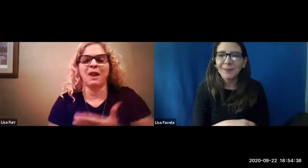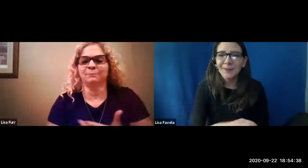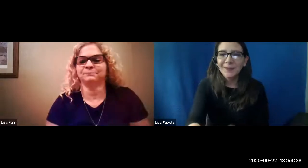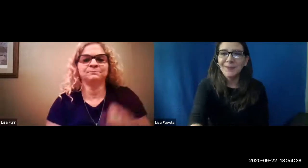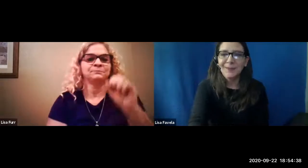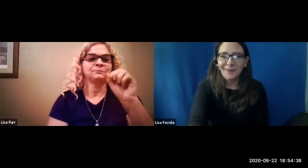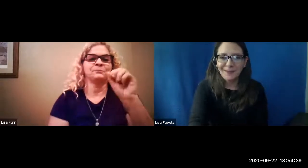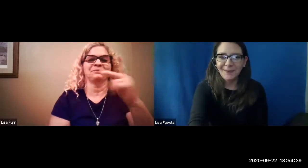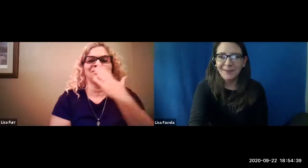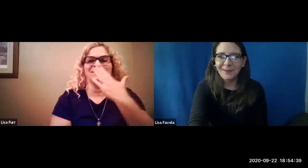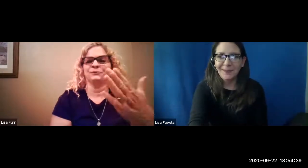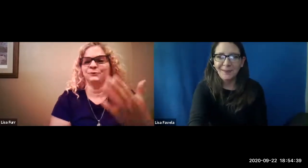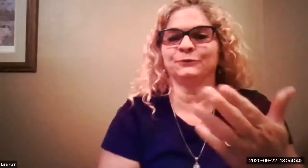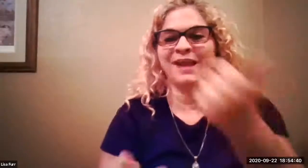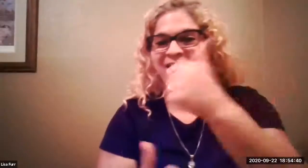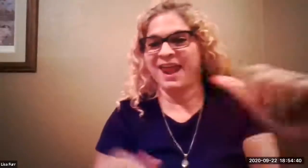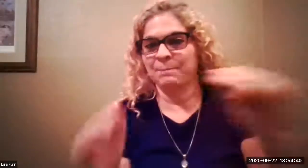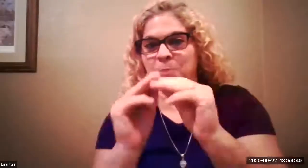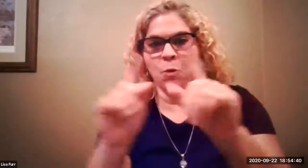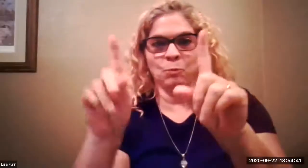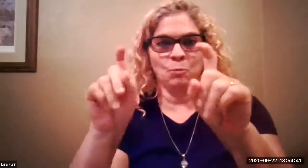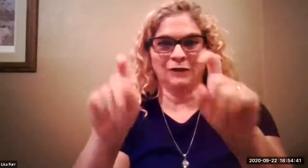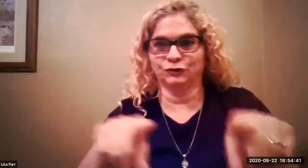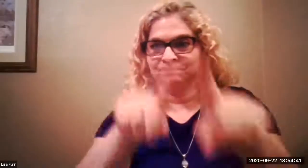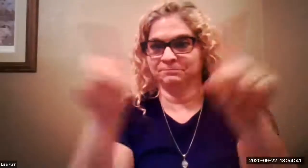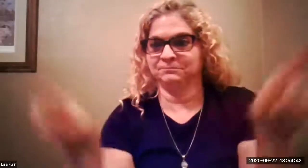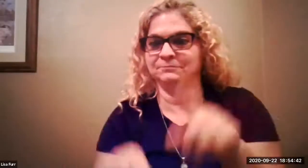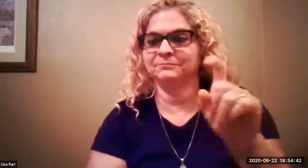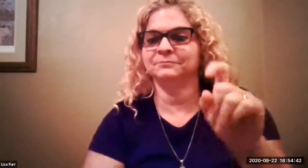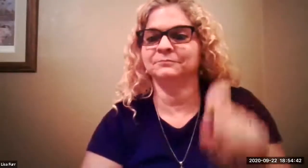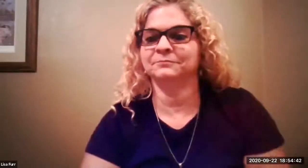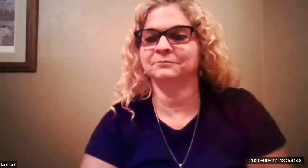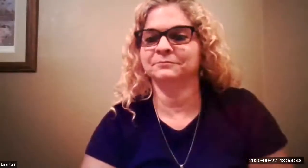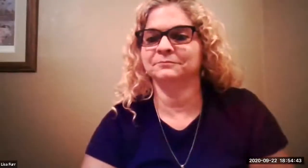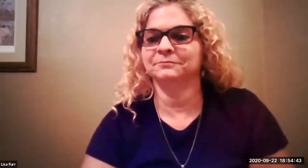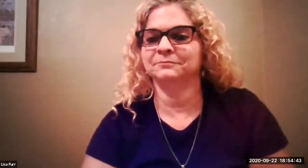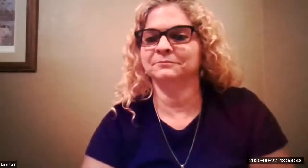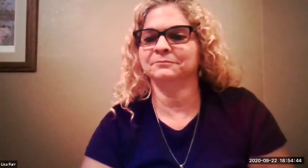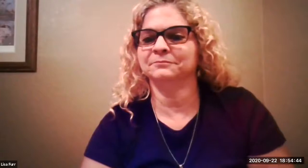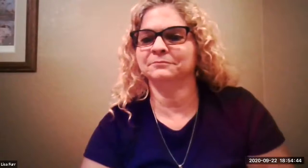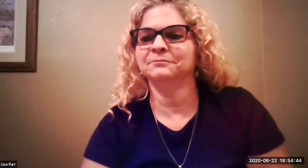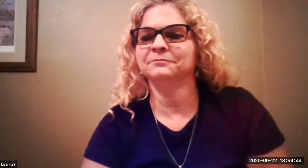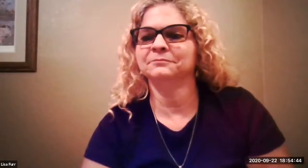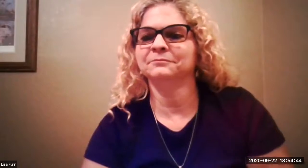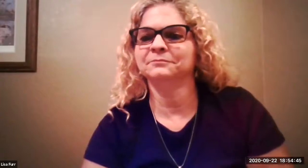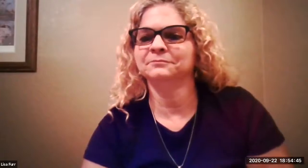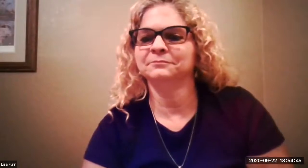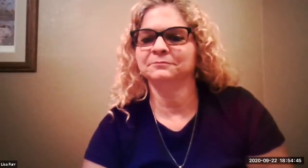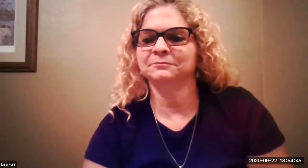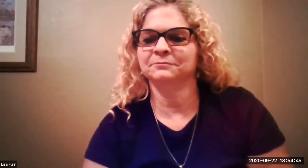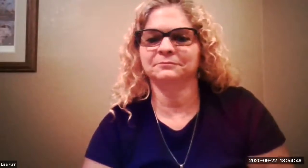great you're welcome any additional questions that we can answer for anyone